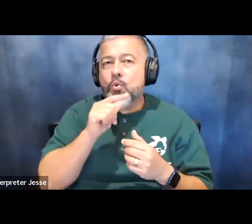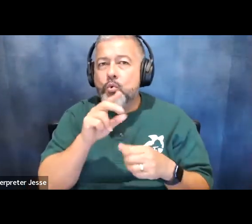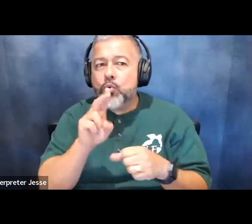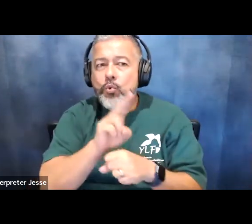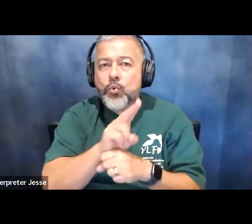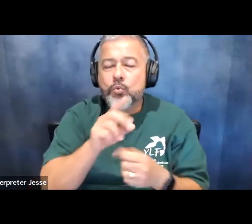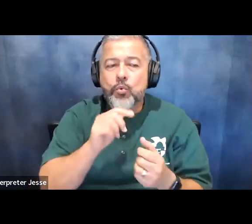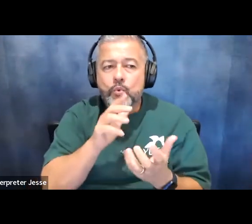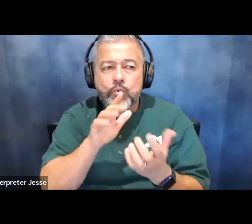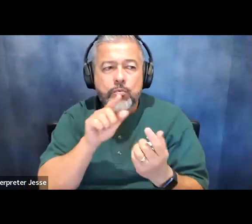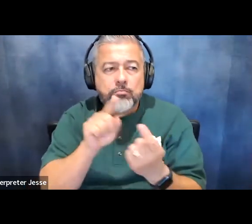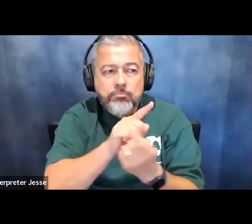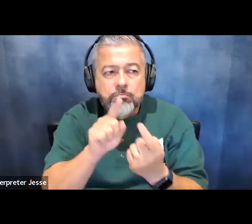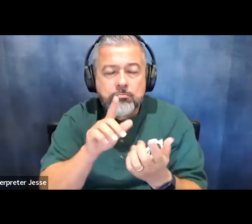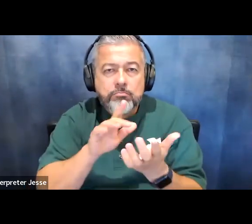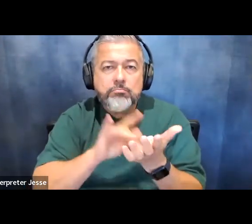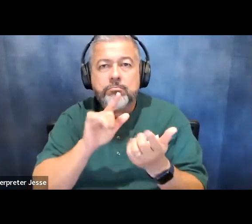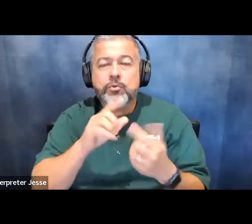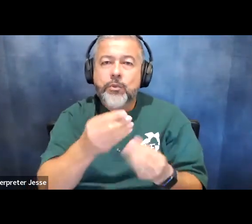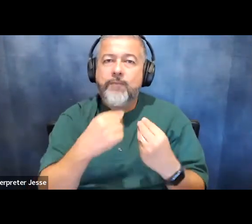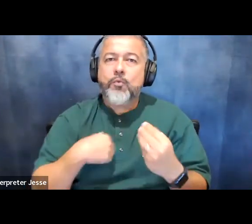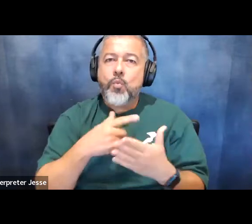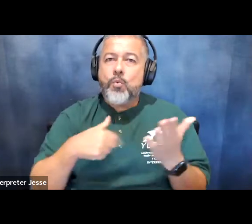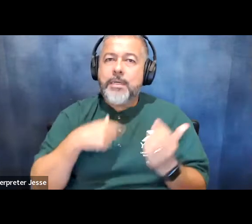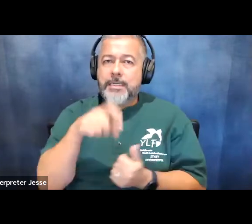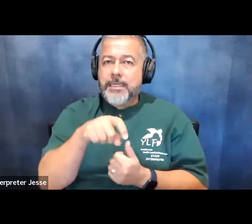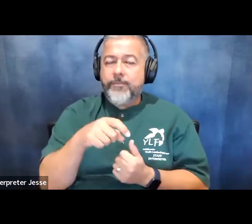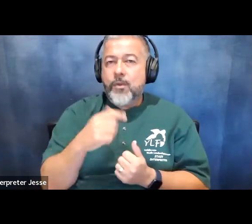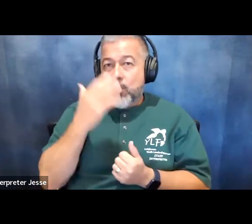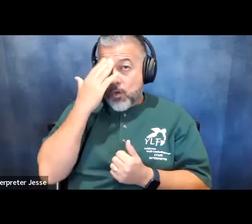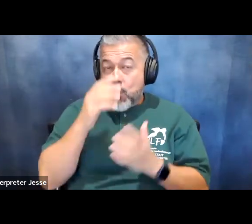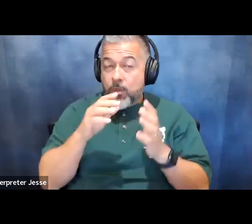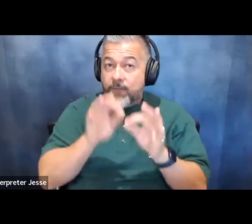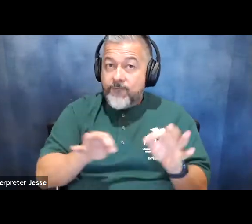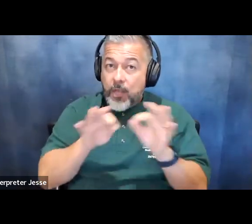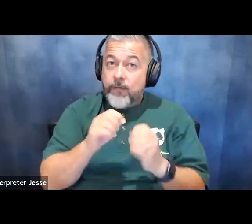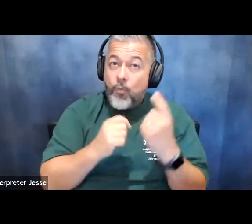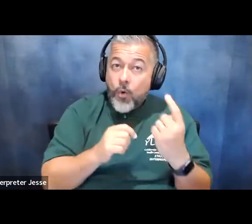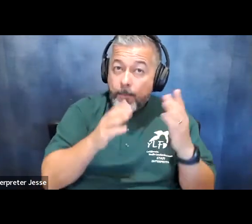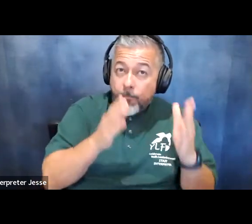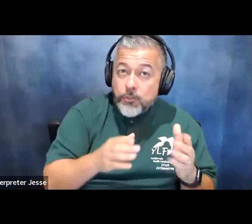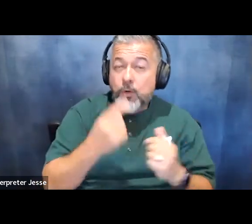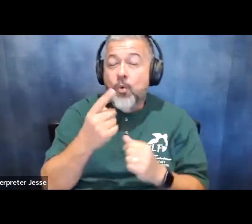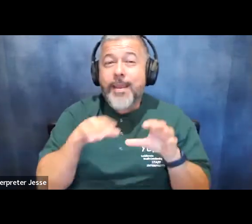we also tremendously value the difference that one person one action one text message can make